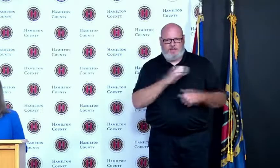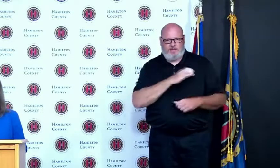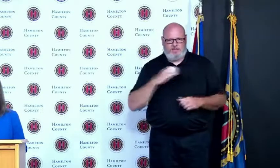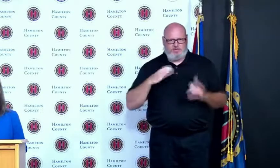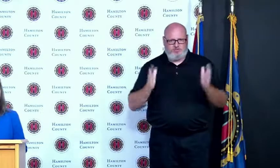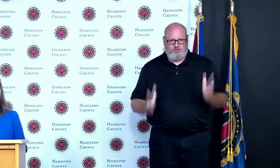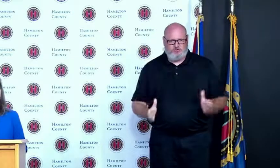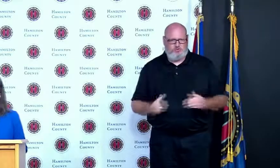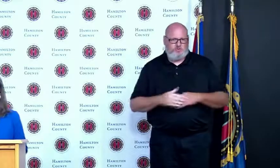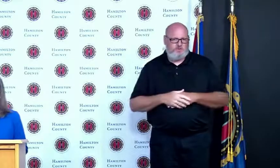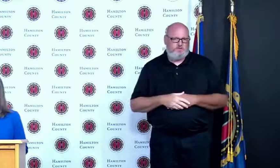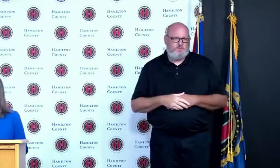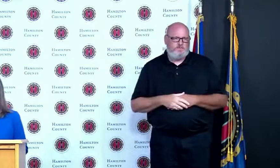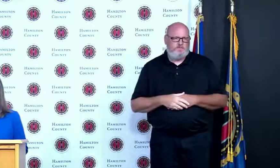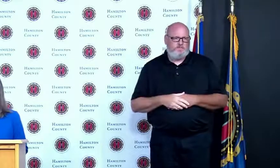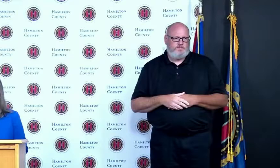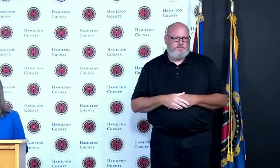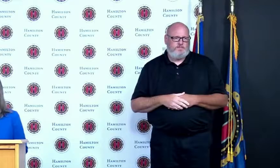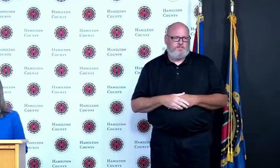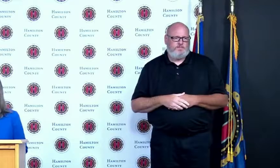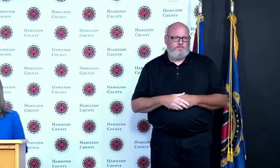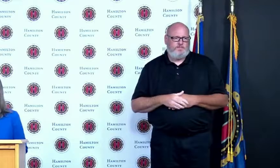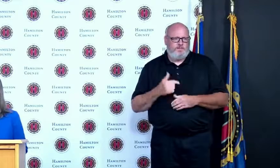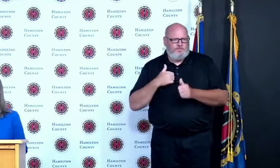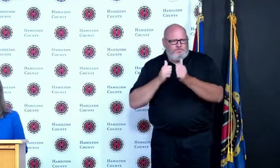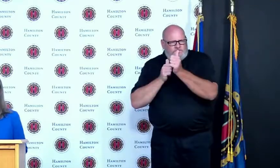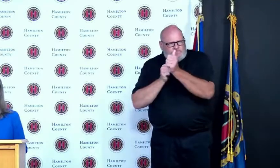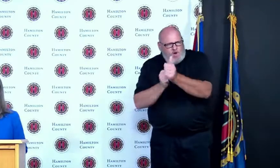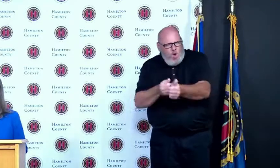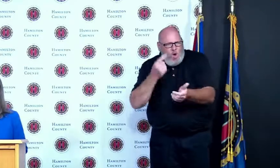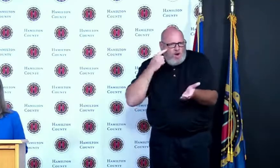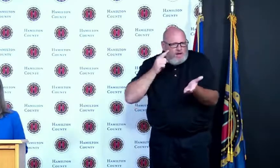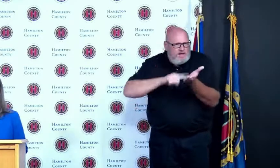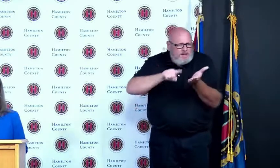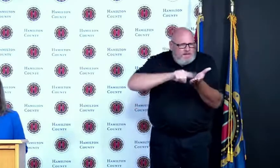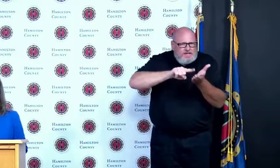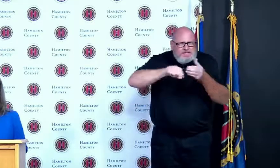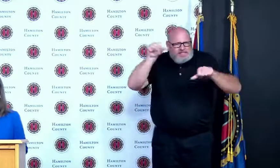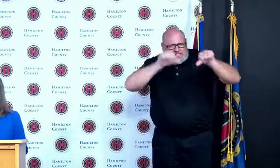while following the science we are so lucky to have him at the helm